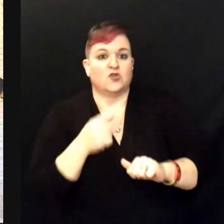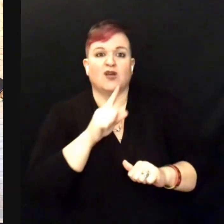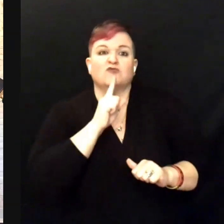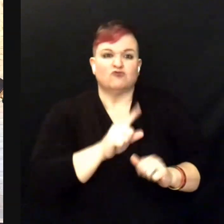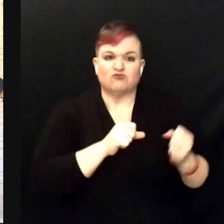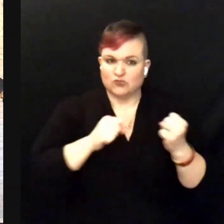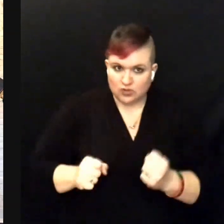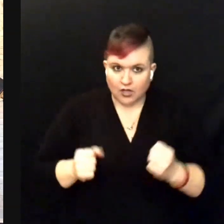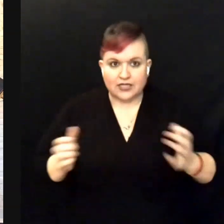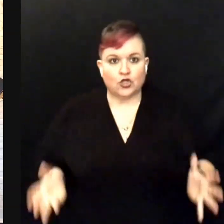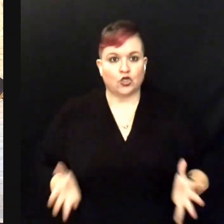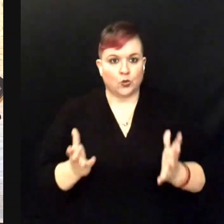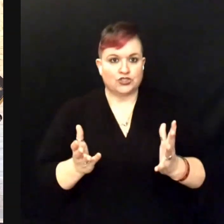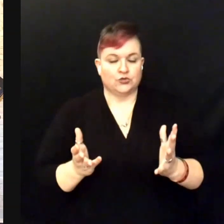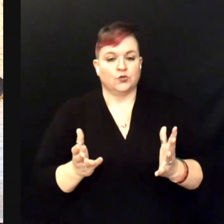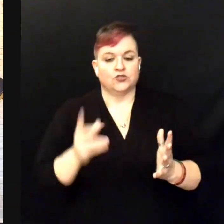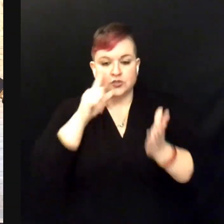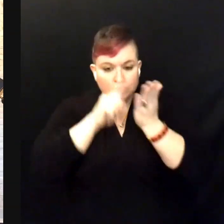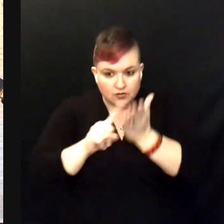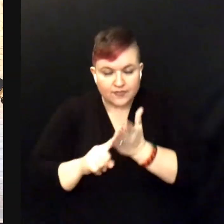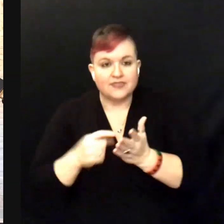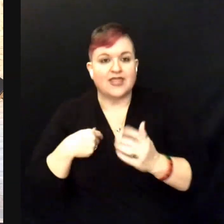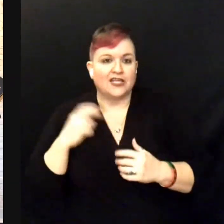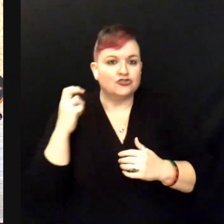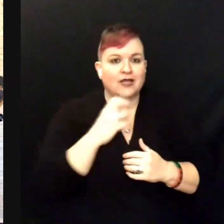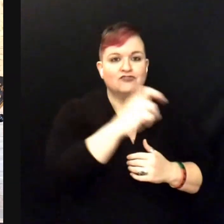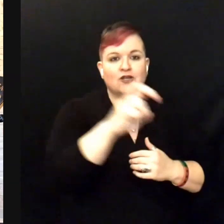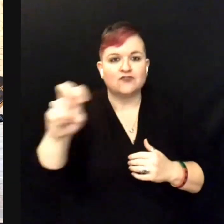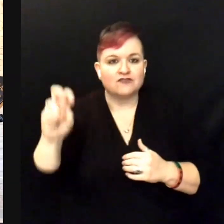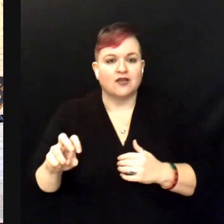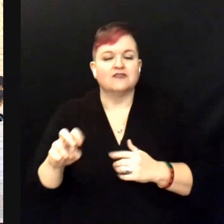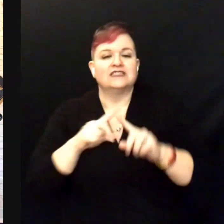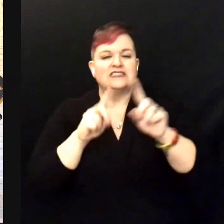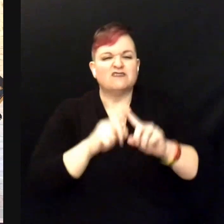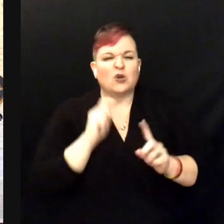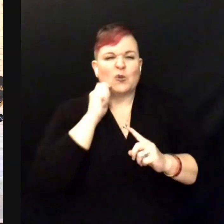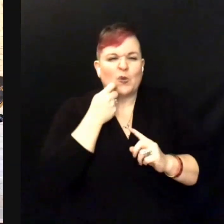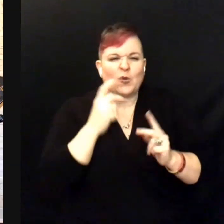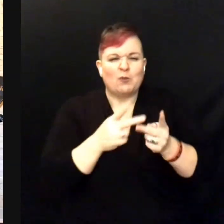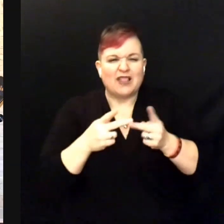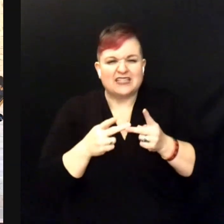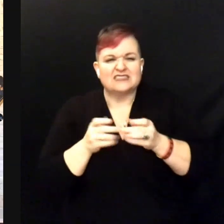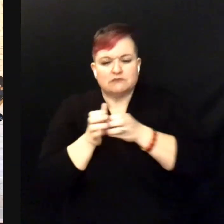They get to travel to really cool places, remote areas around the world